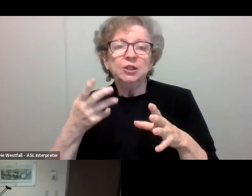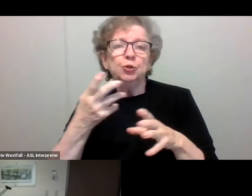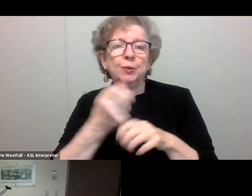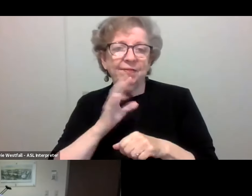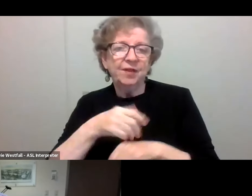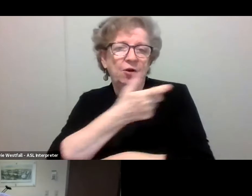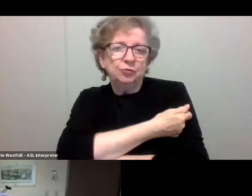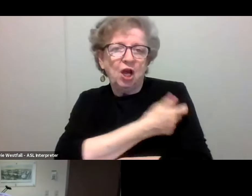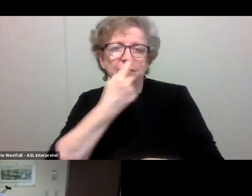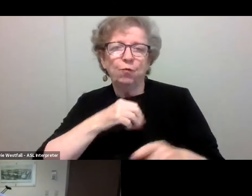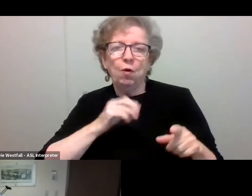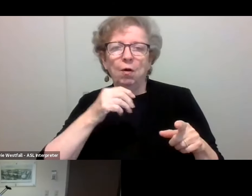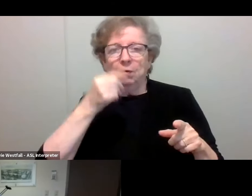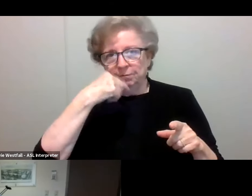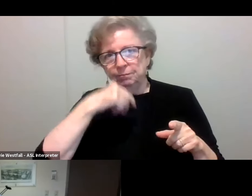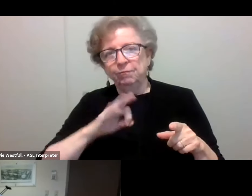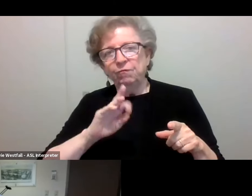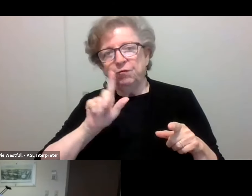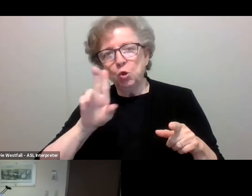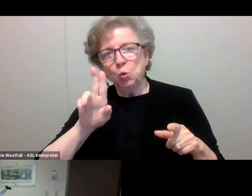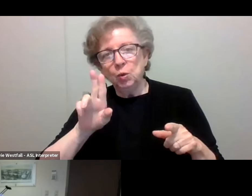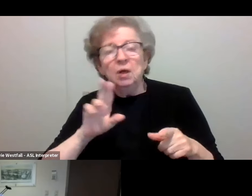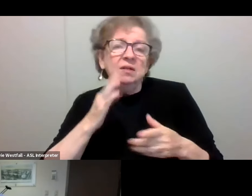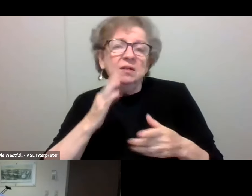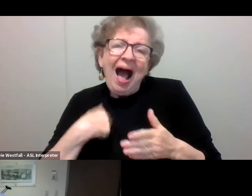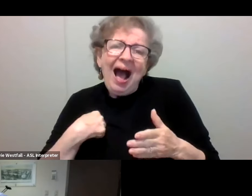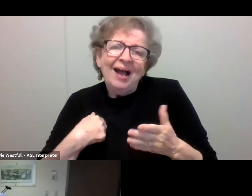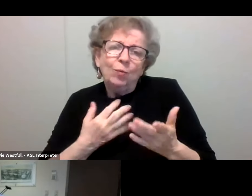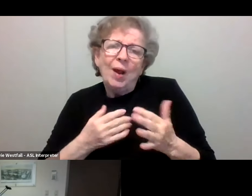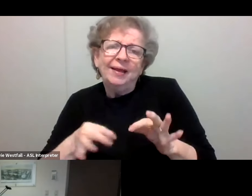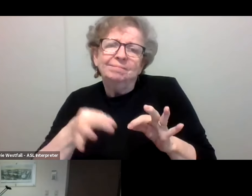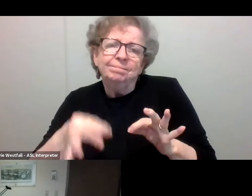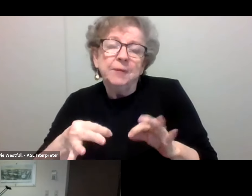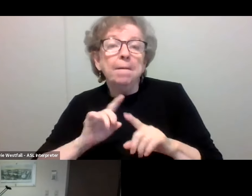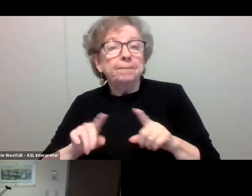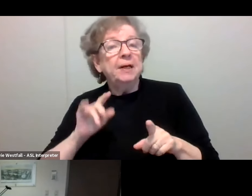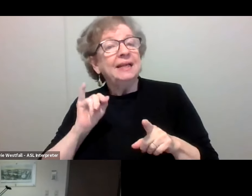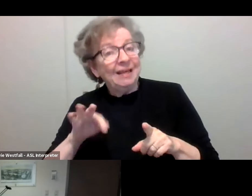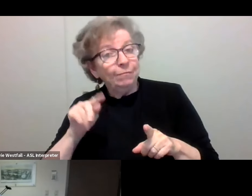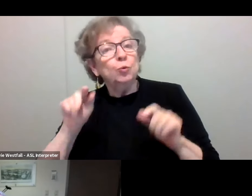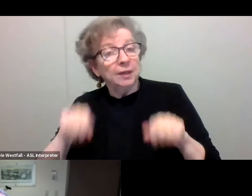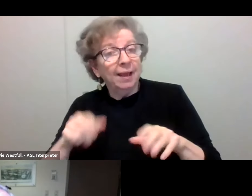but again, I think if it's available to you or you happen to be at UHS for something else, it's not too early,